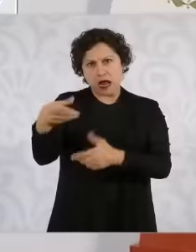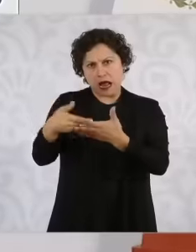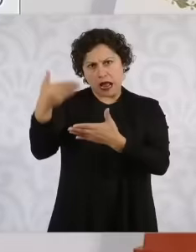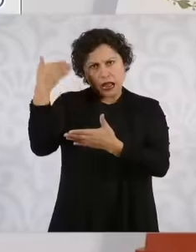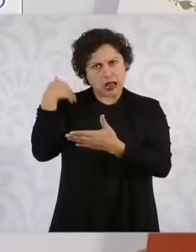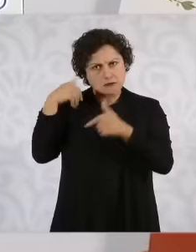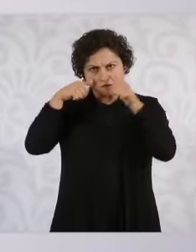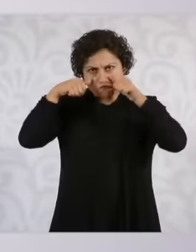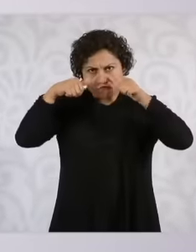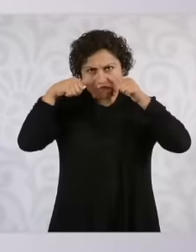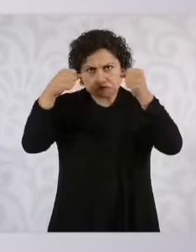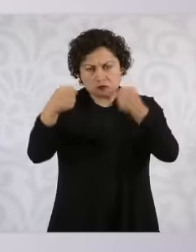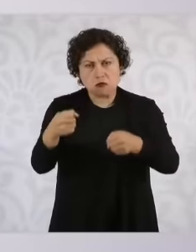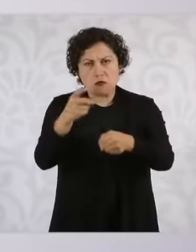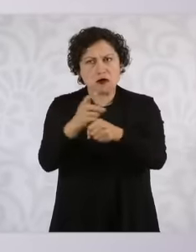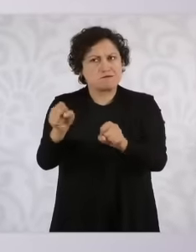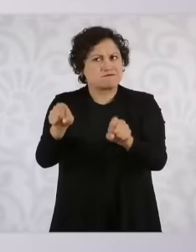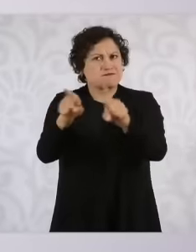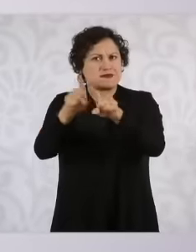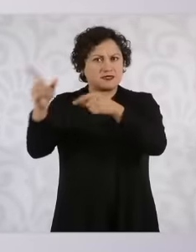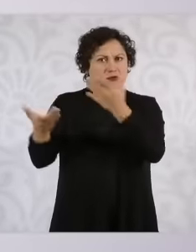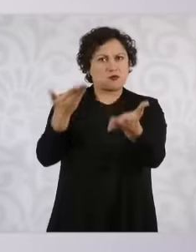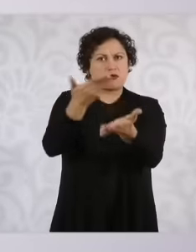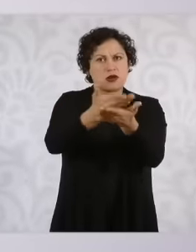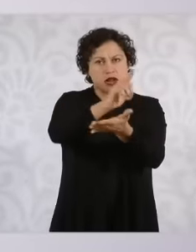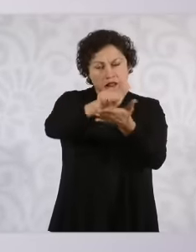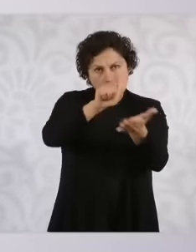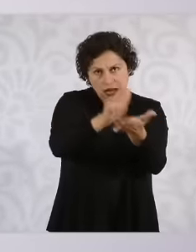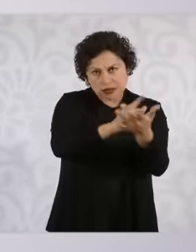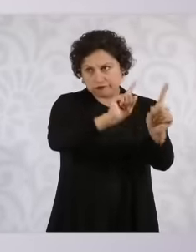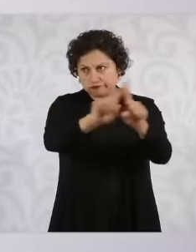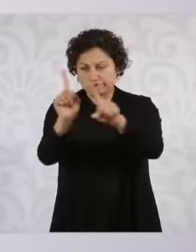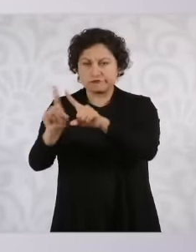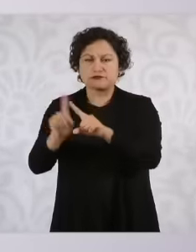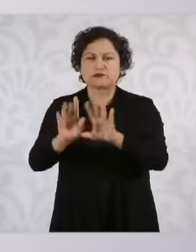Today at the press conference, President Claudia Sha presents her